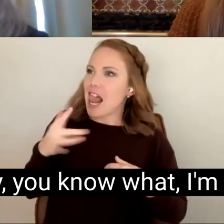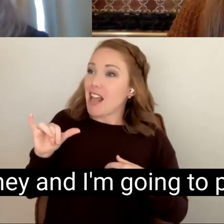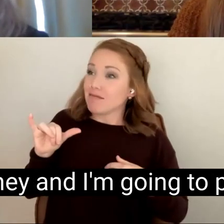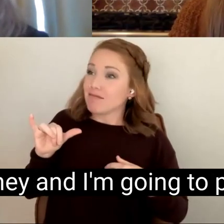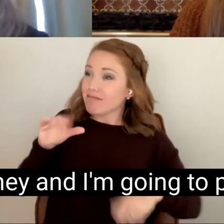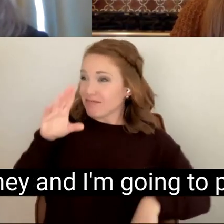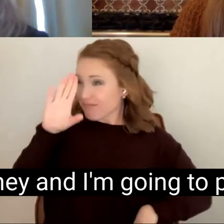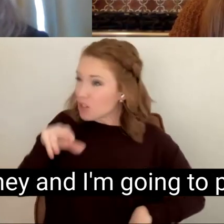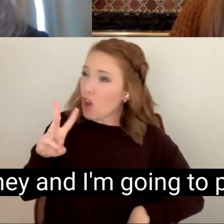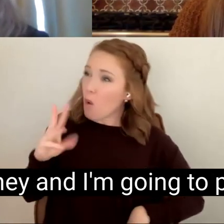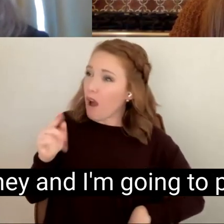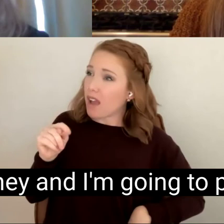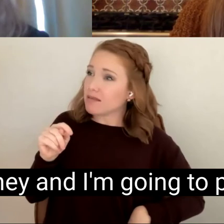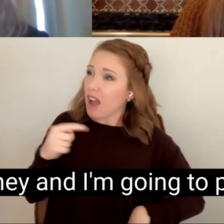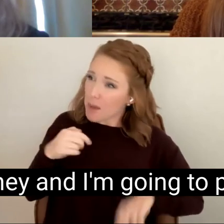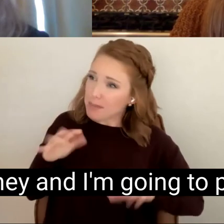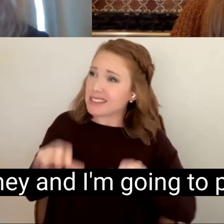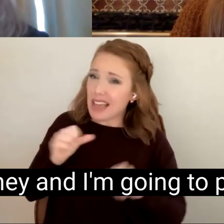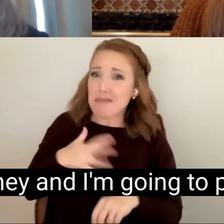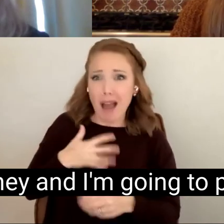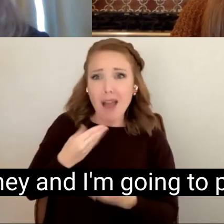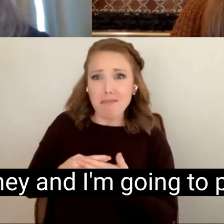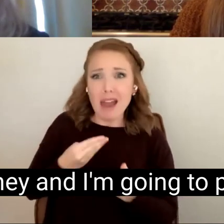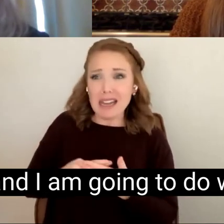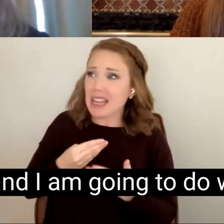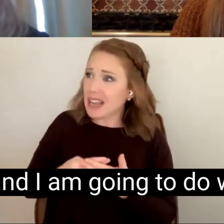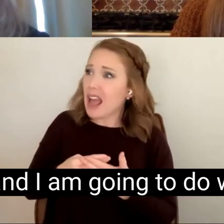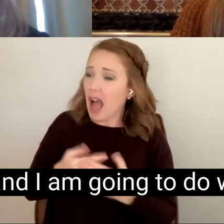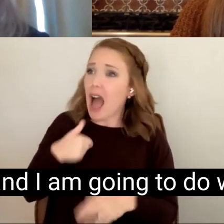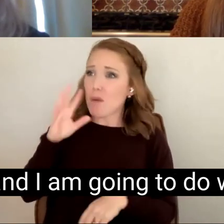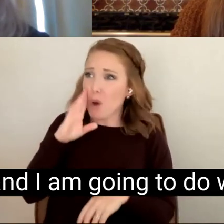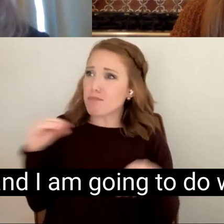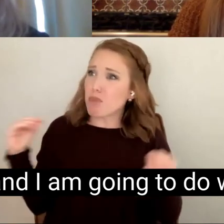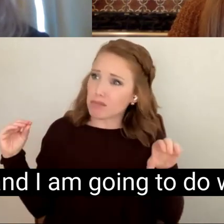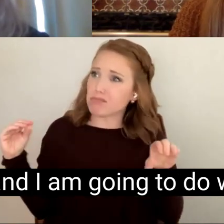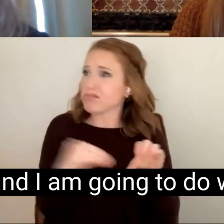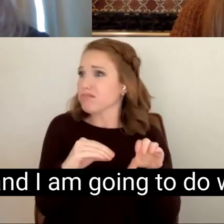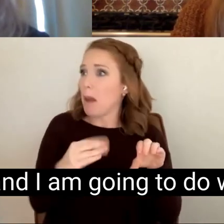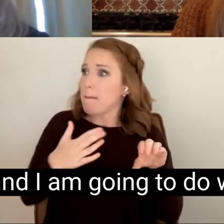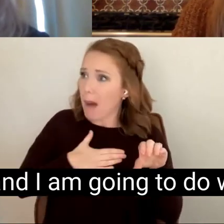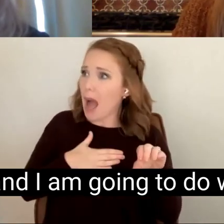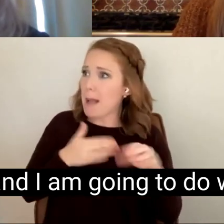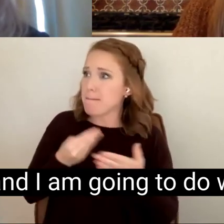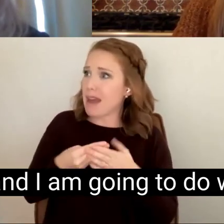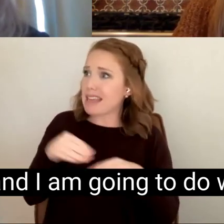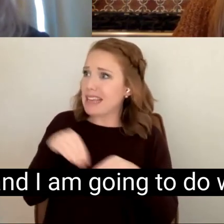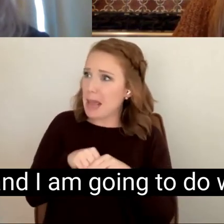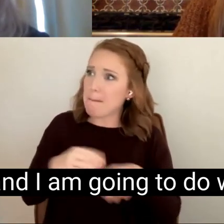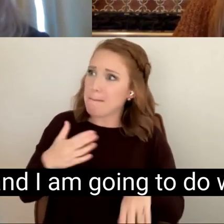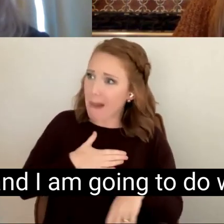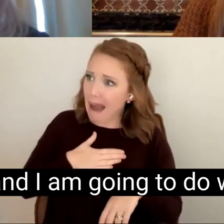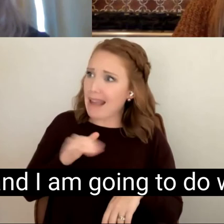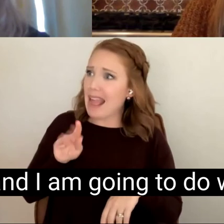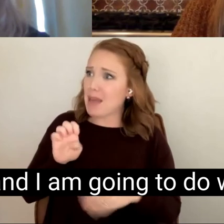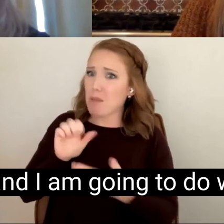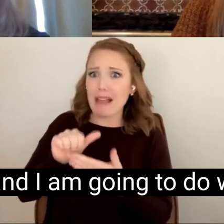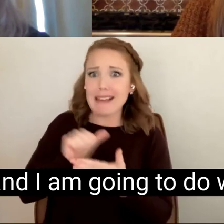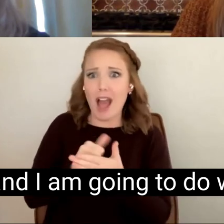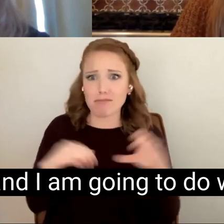take my money and I'm going to put it into my account and I am going to do whatever I